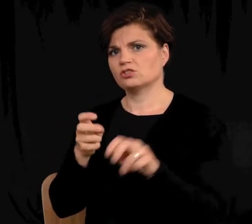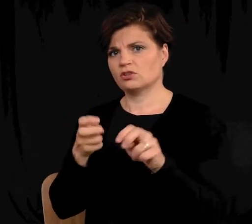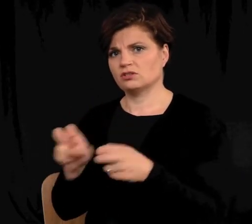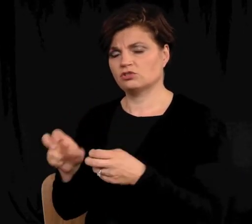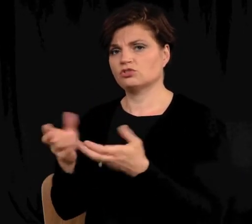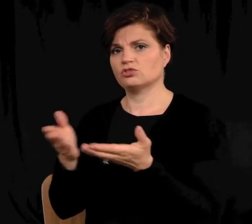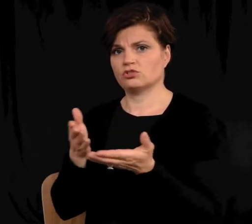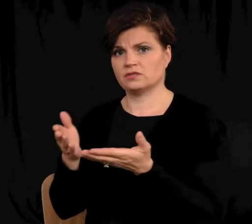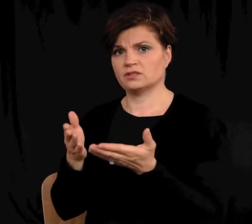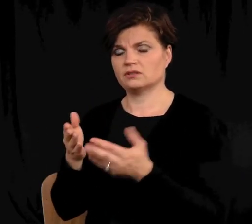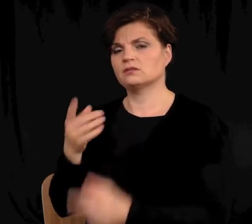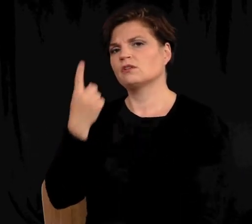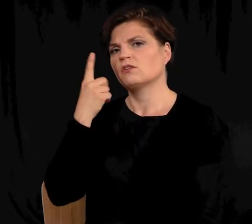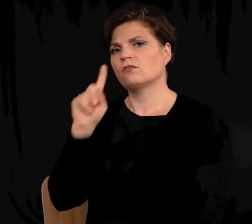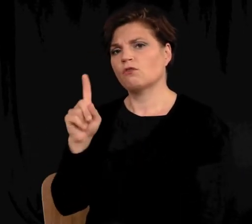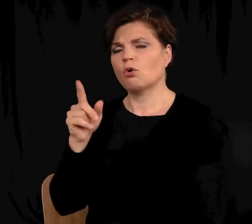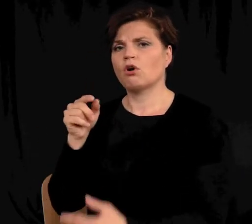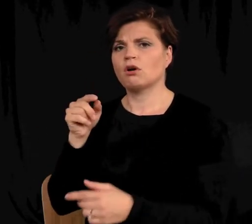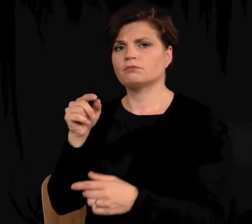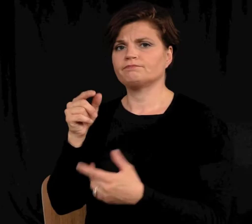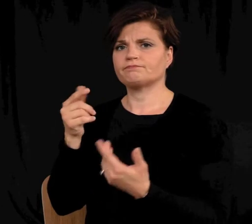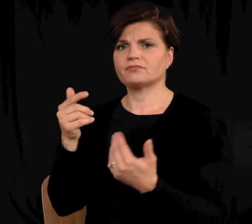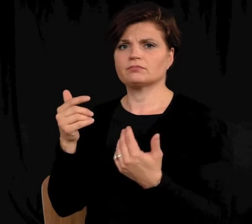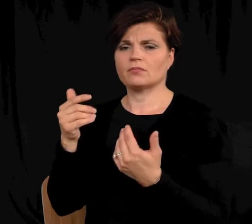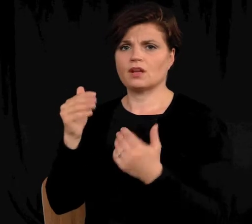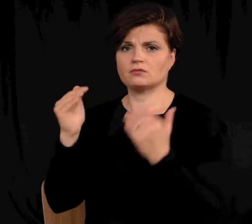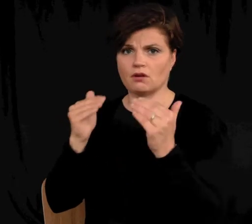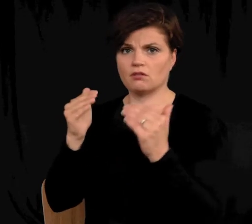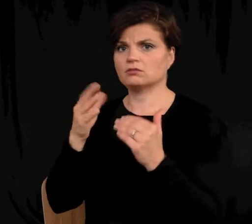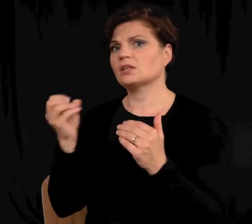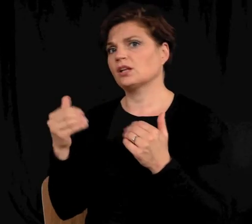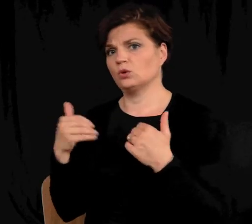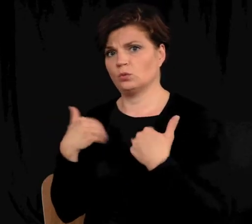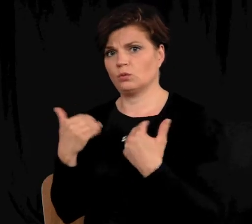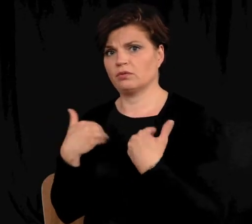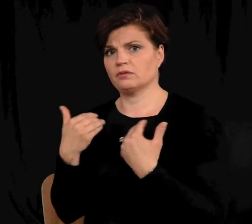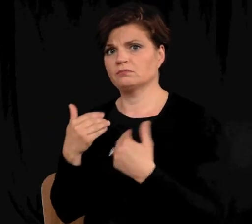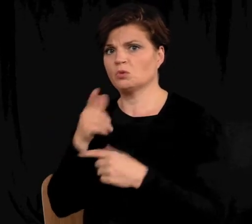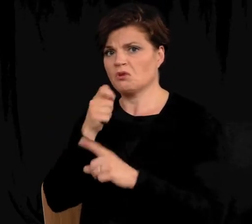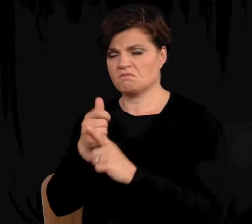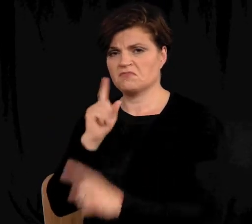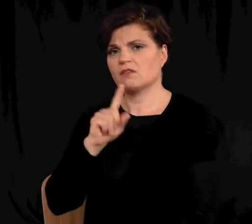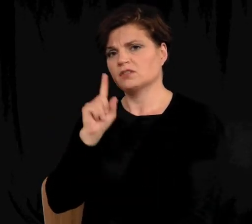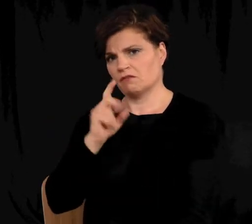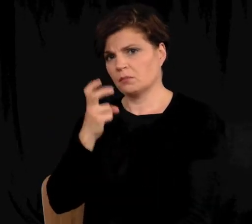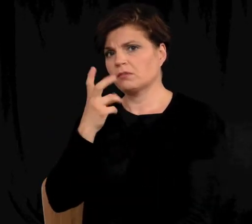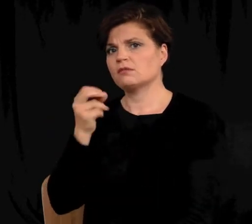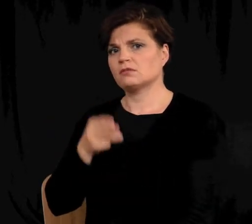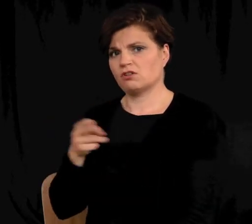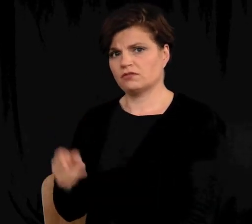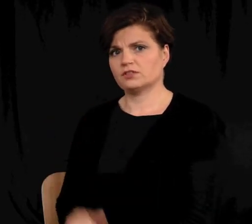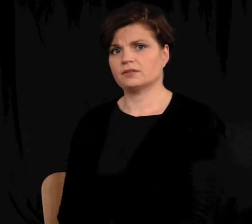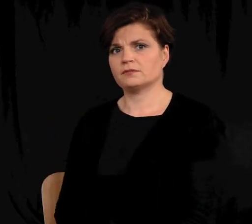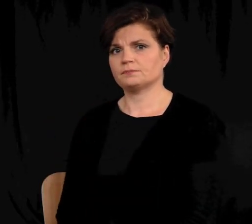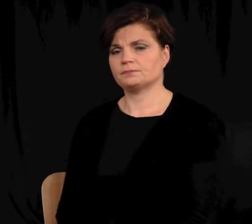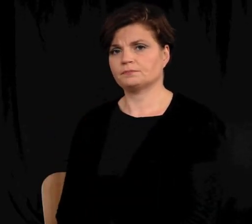transition services to youth and adults who are deaf, deafblind and hard of hearing.